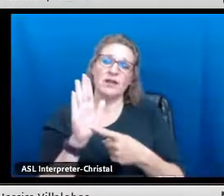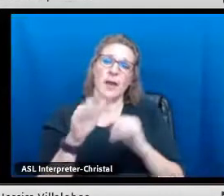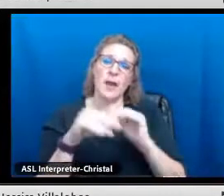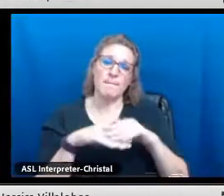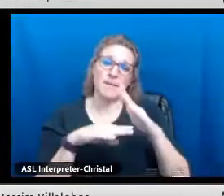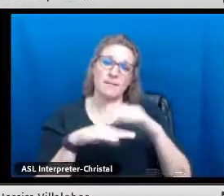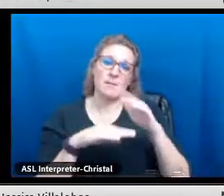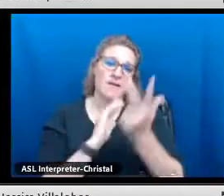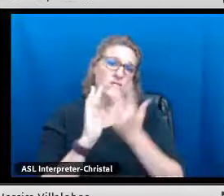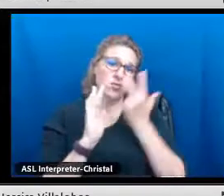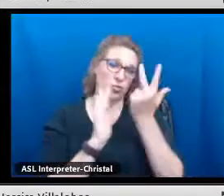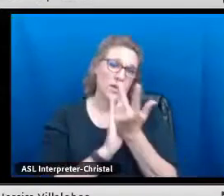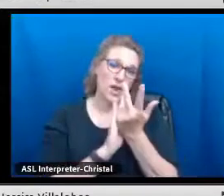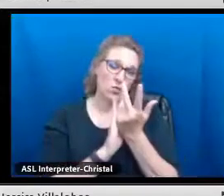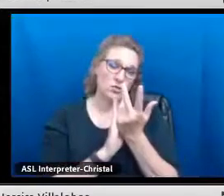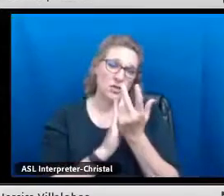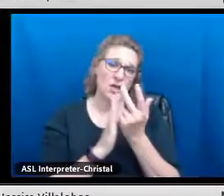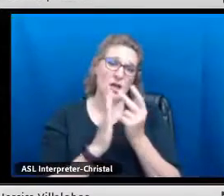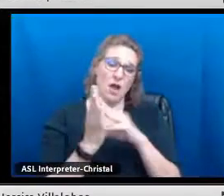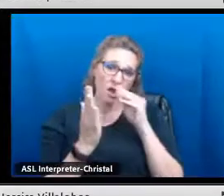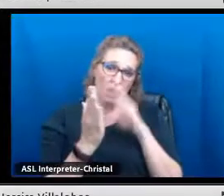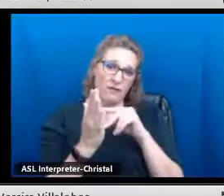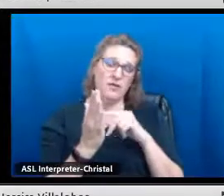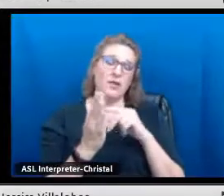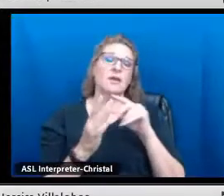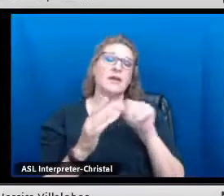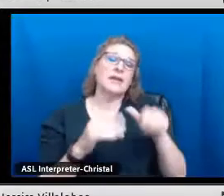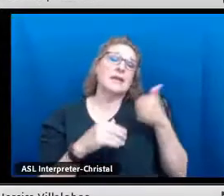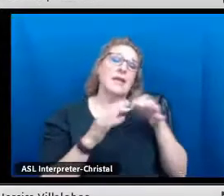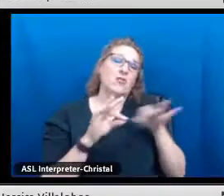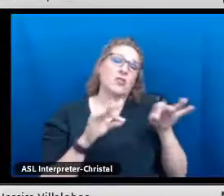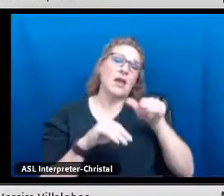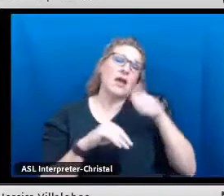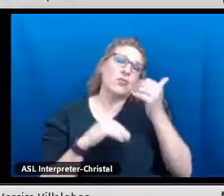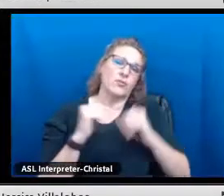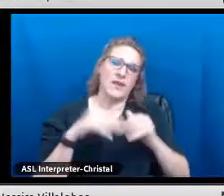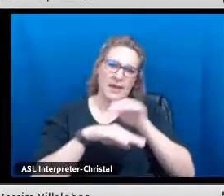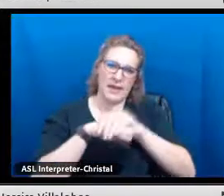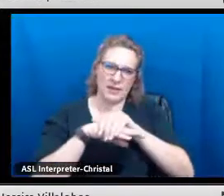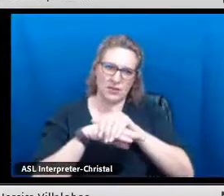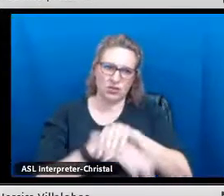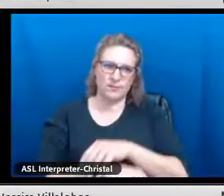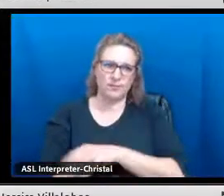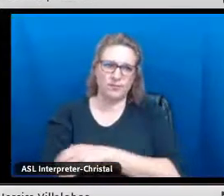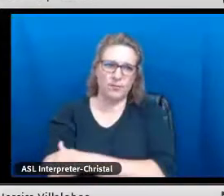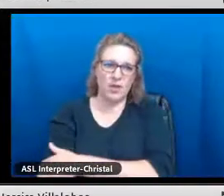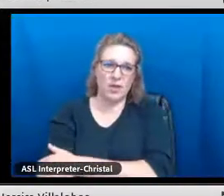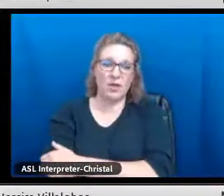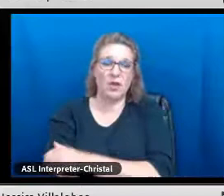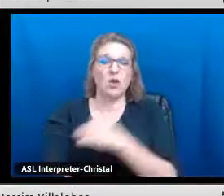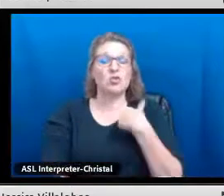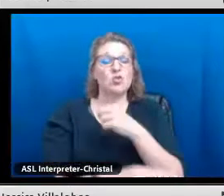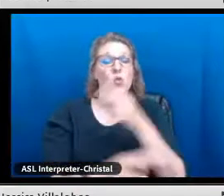Those students must reflect at least a minimum of three hours of programming in another language